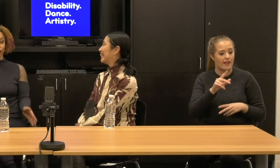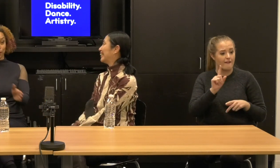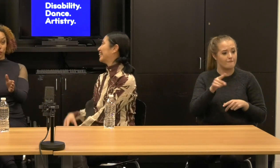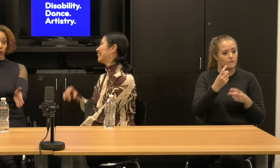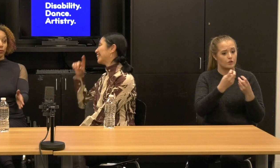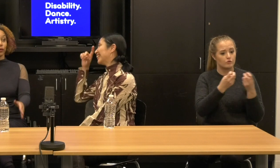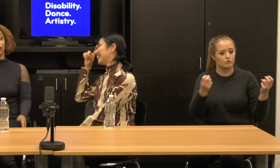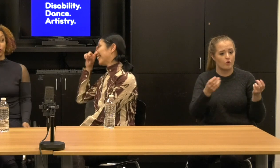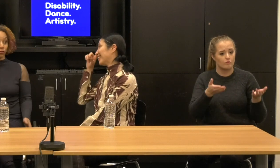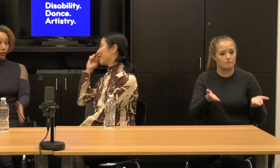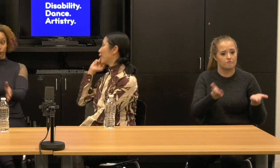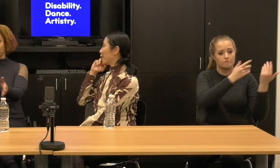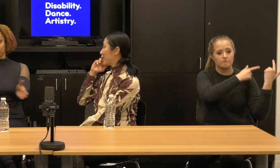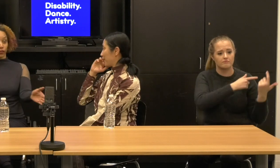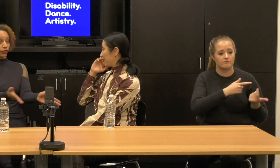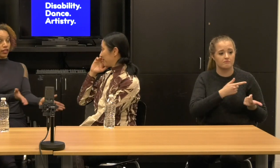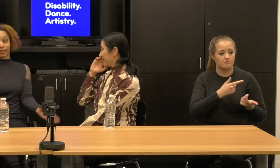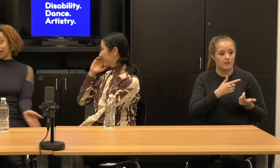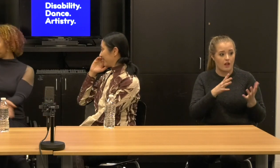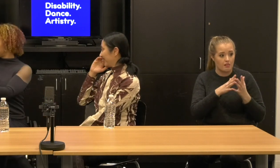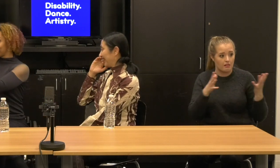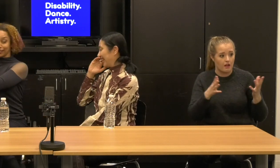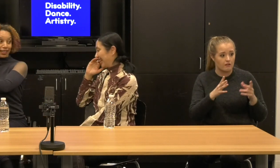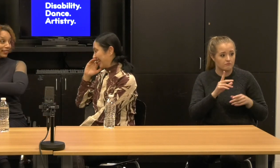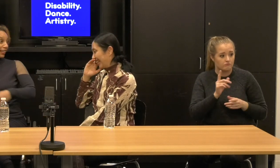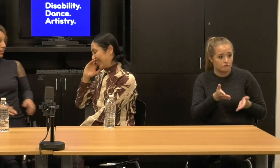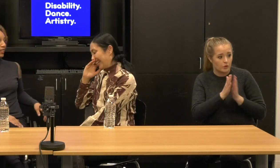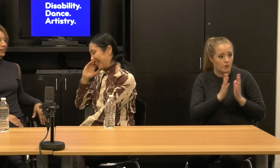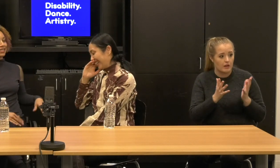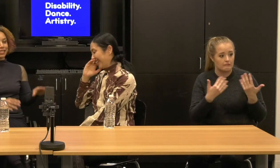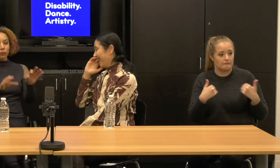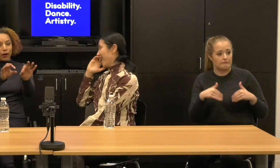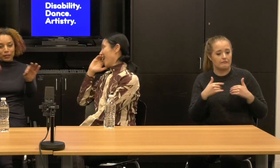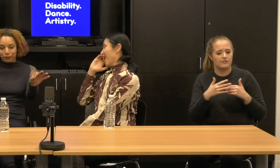It just seemed normal to take the front row seats out.